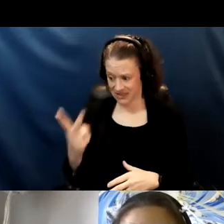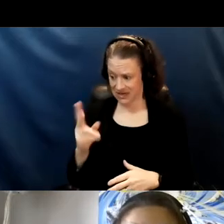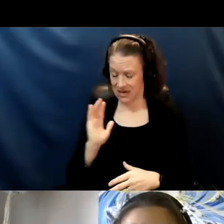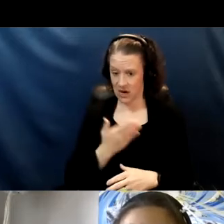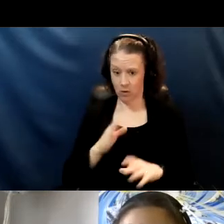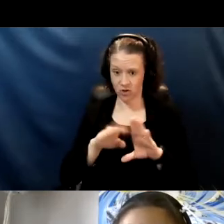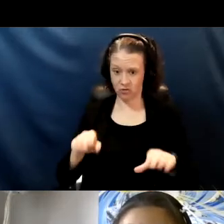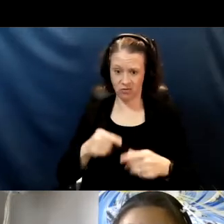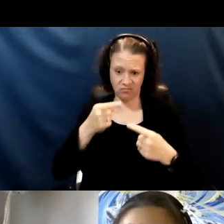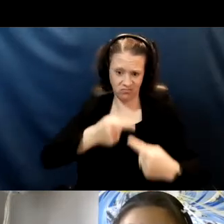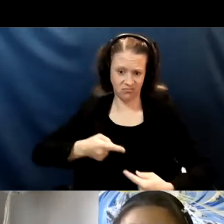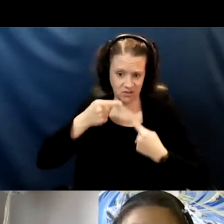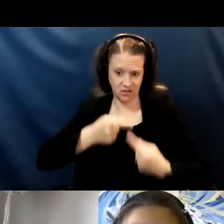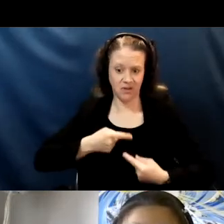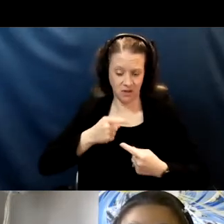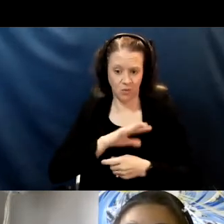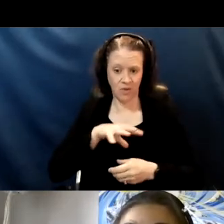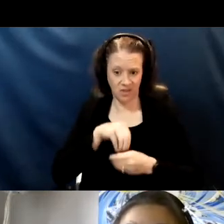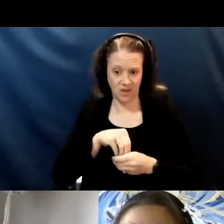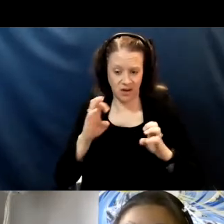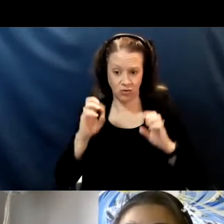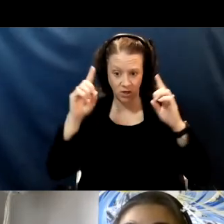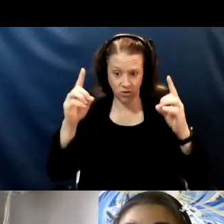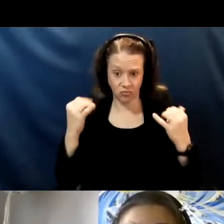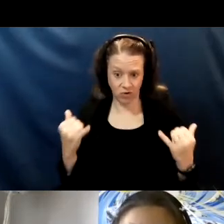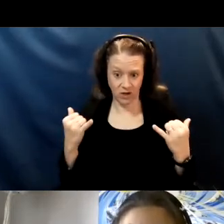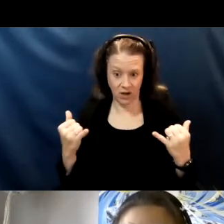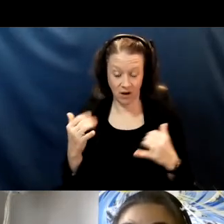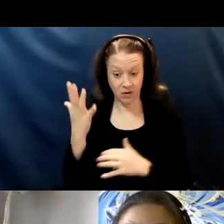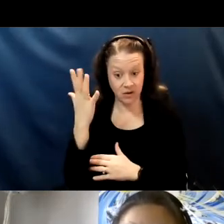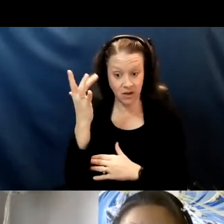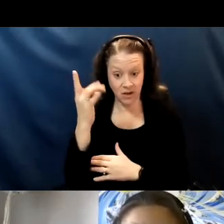in the educational setting because of the way that remote learning